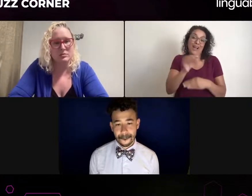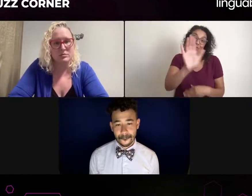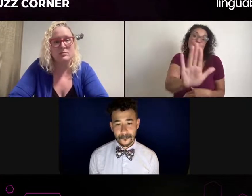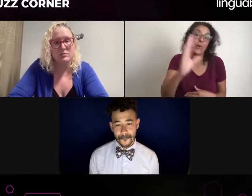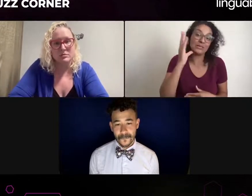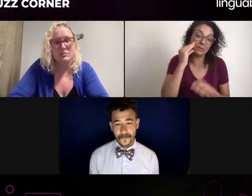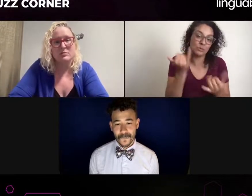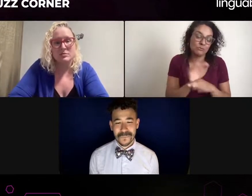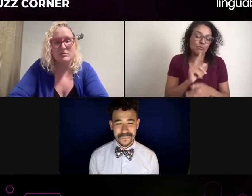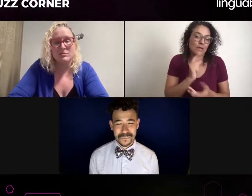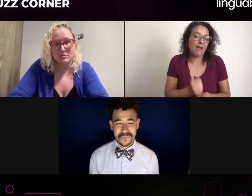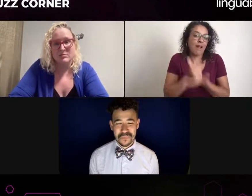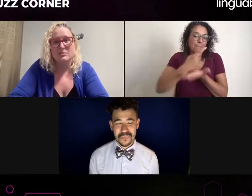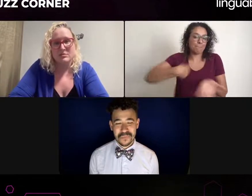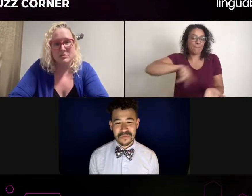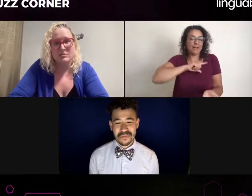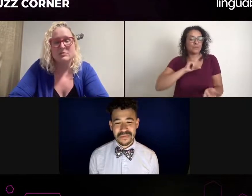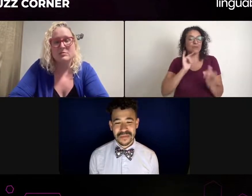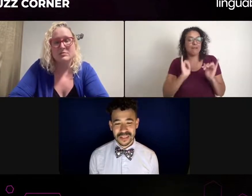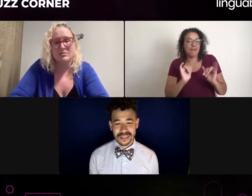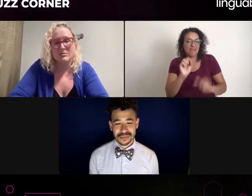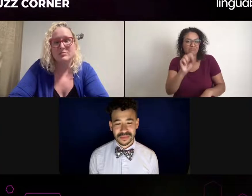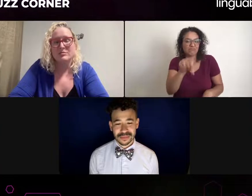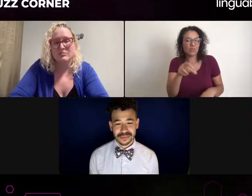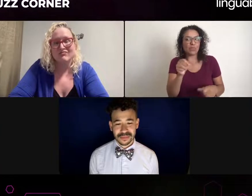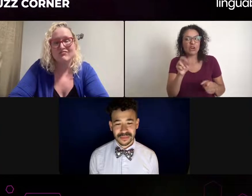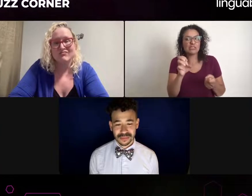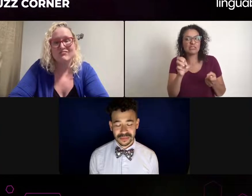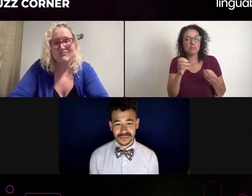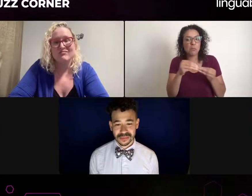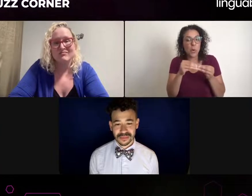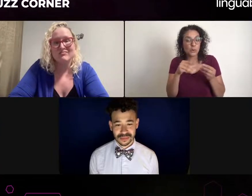this was one of my go-to interpreters specifically in New York. I work with a lot.